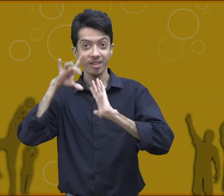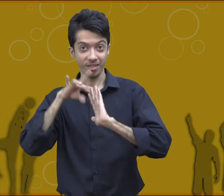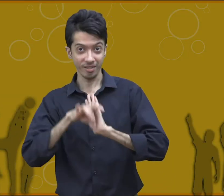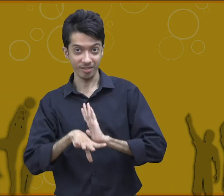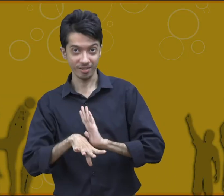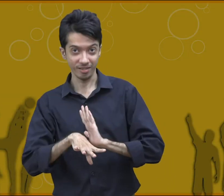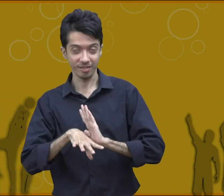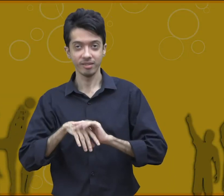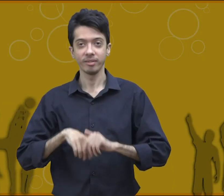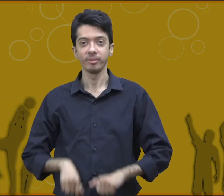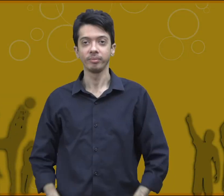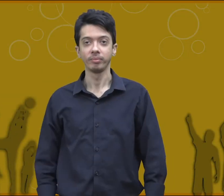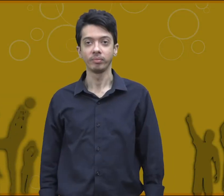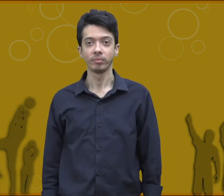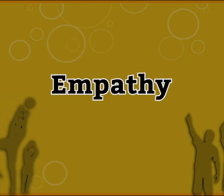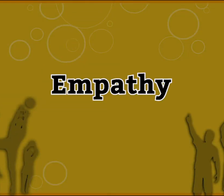qualities